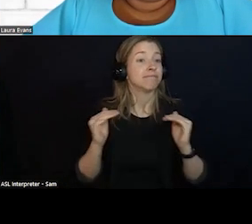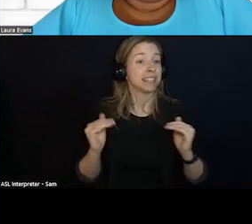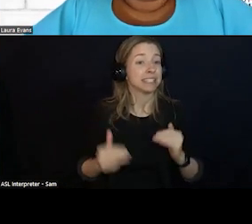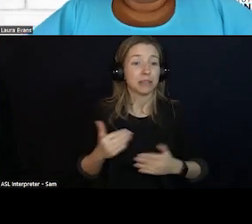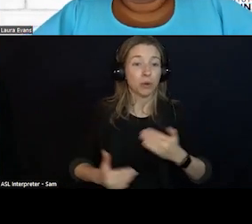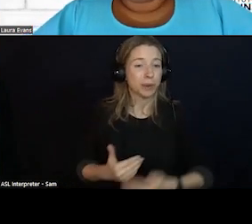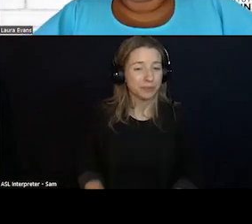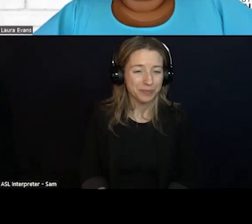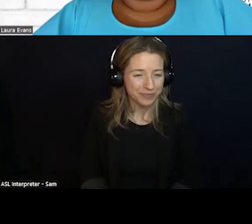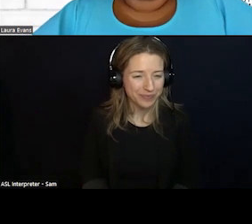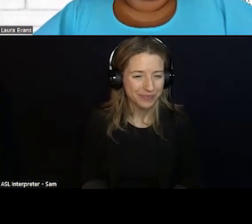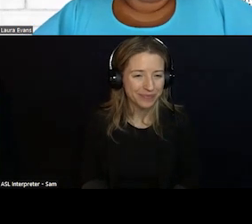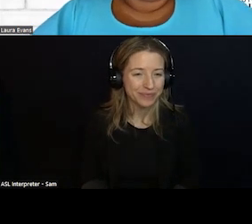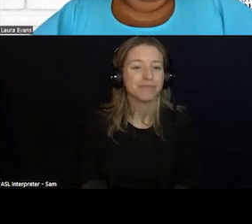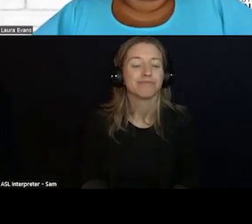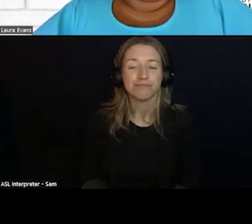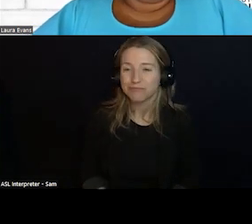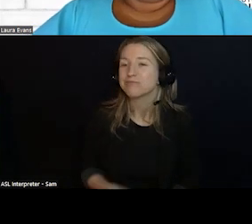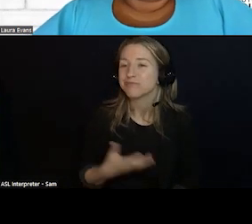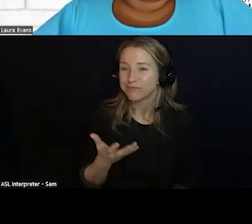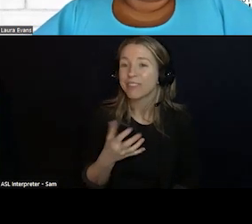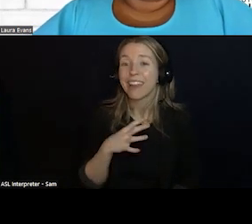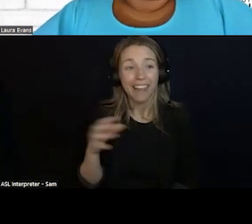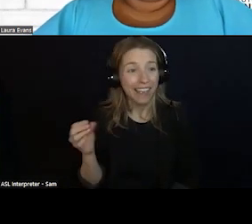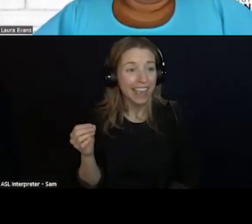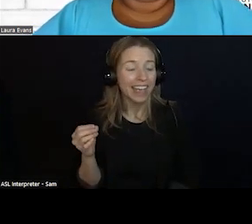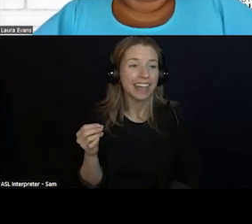ALL RIGHT. OF COURSE THE JAM WE HAVE